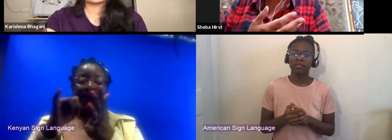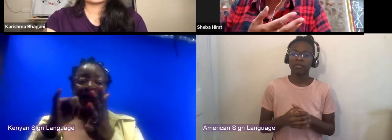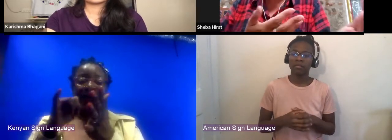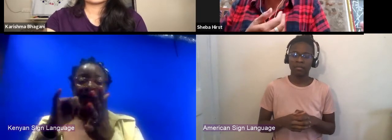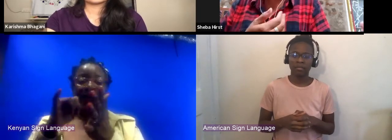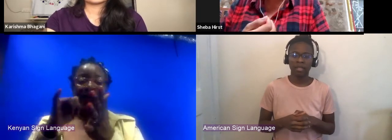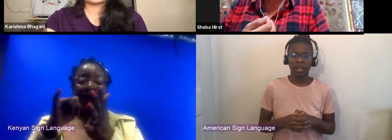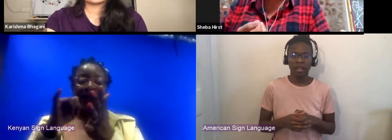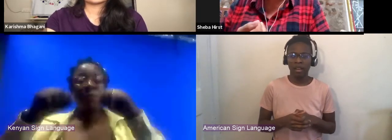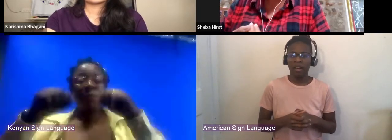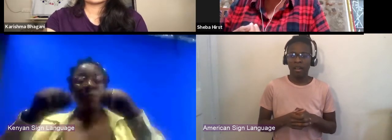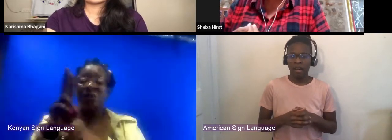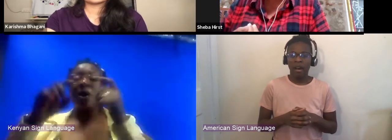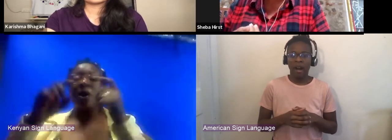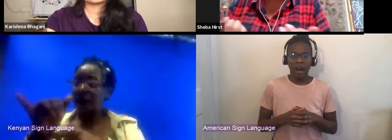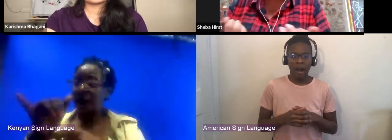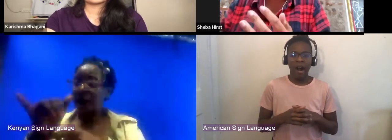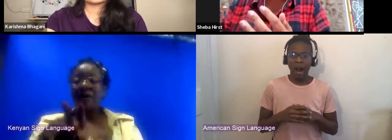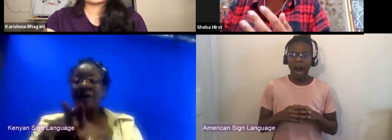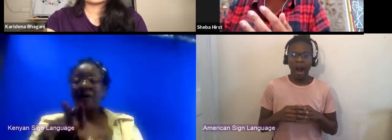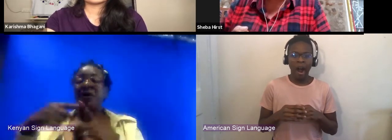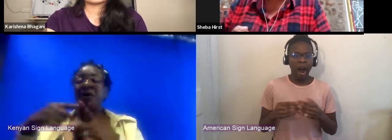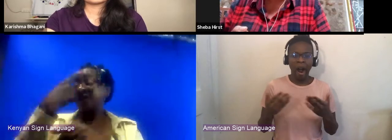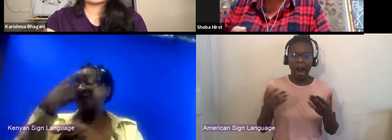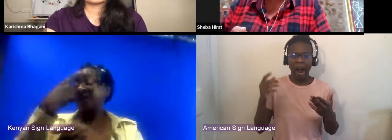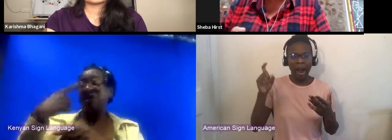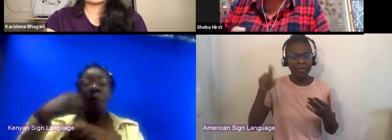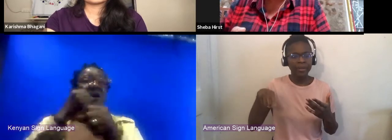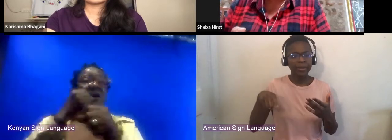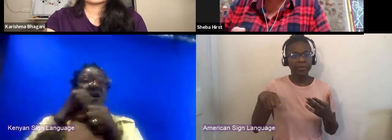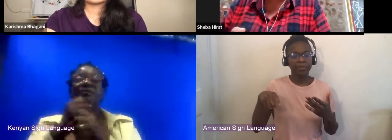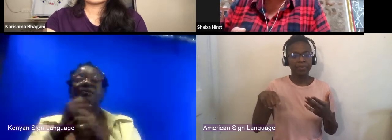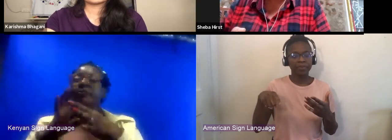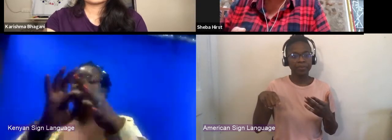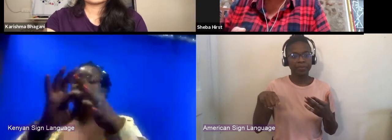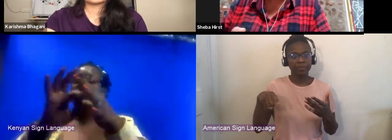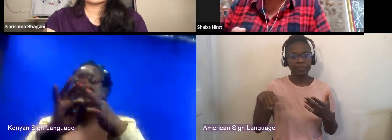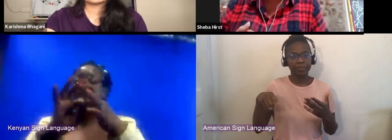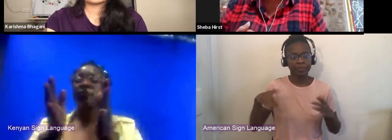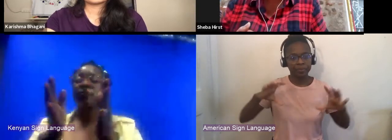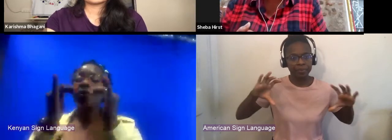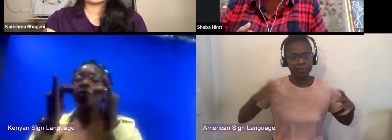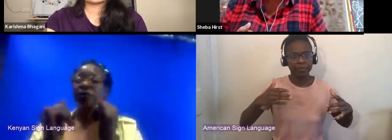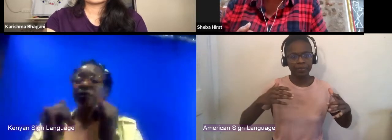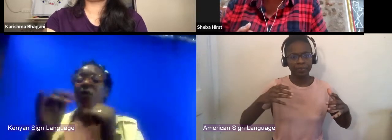with a whole new group of creative people who come from a cinematic background